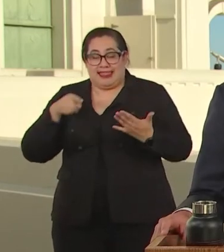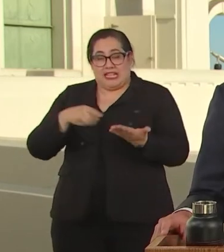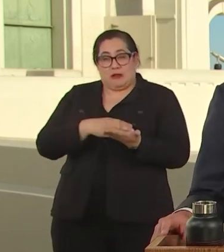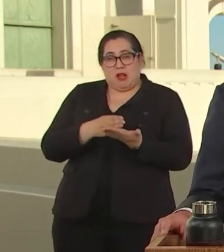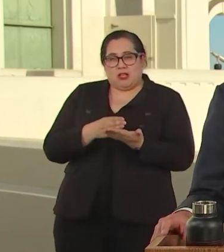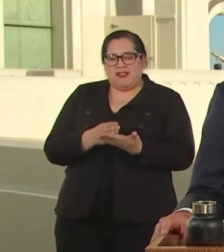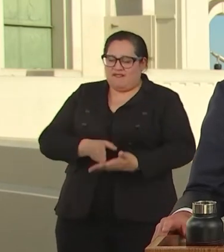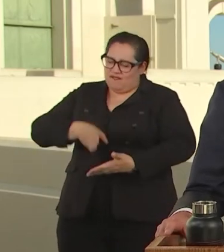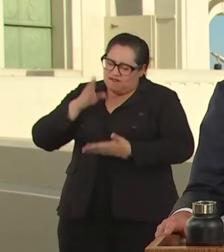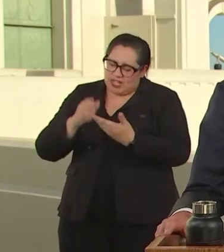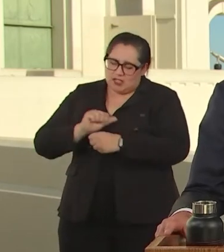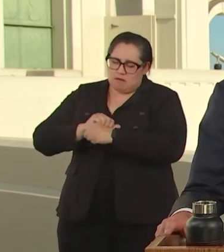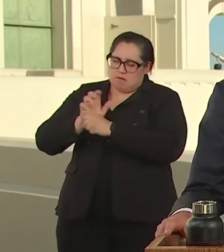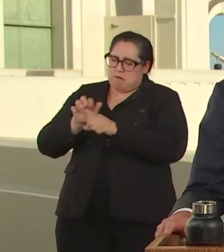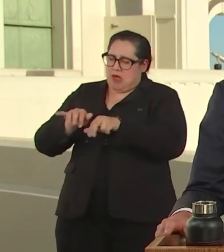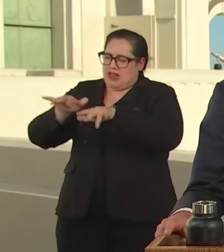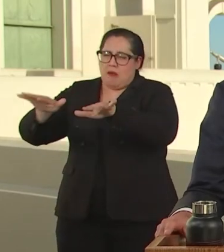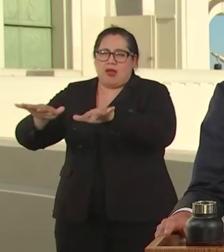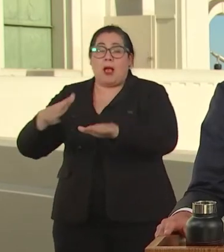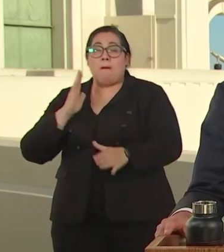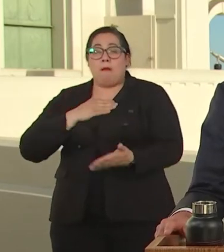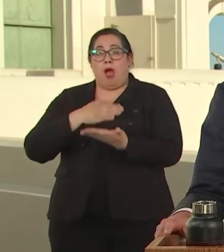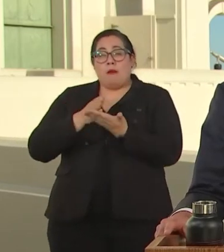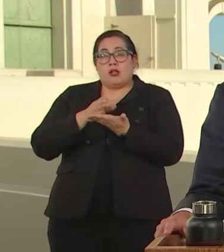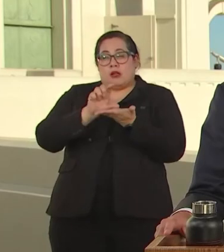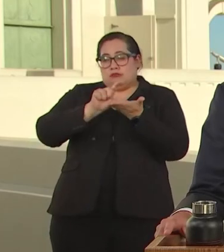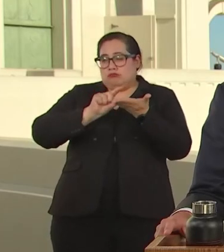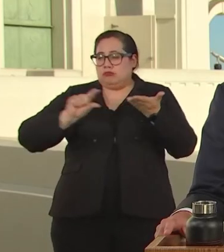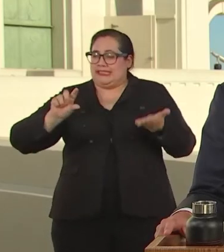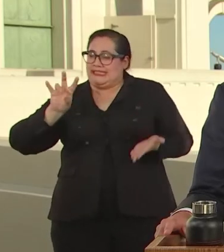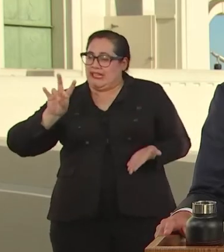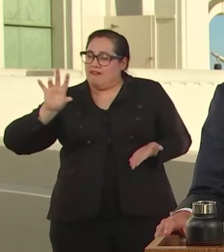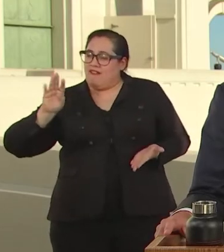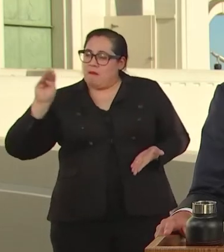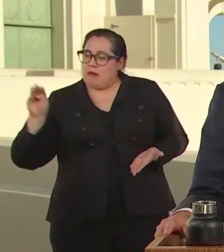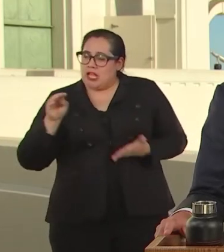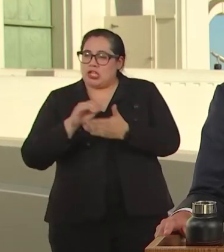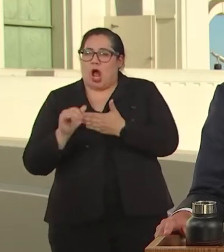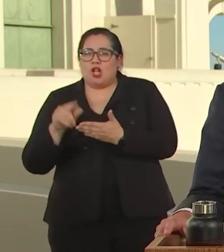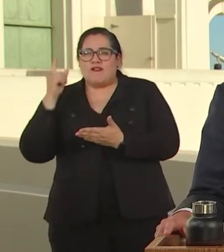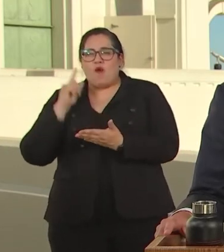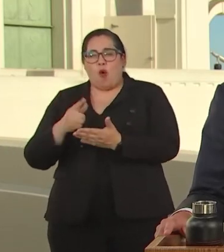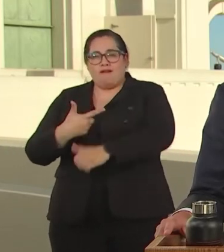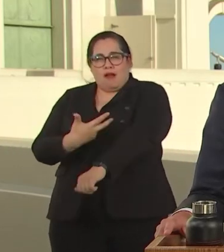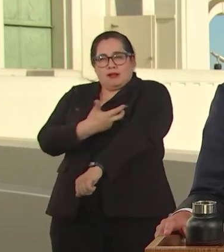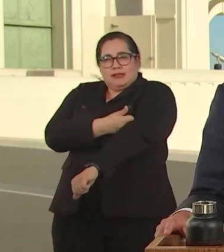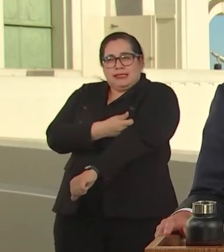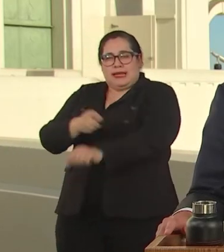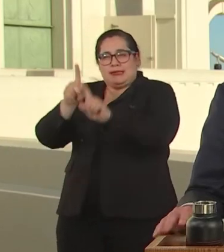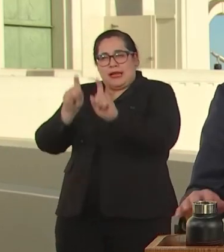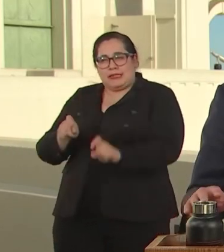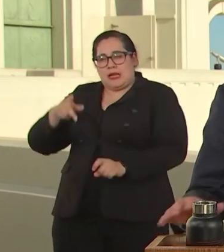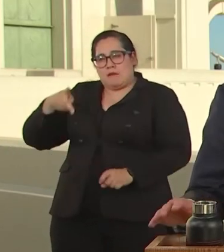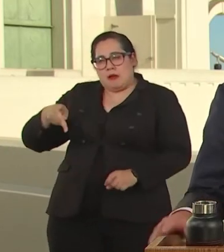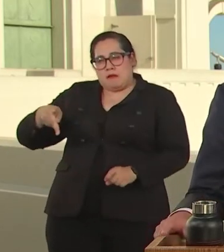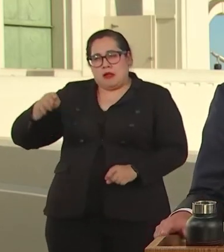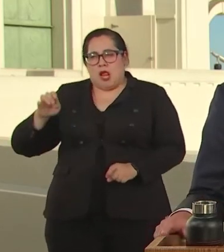THIS PANDEMIC. SETS ASIDE 75 MILLION DOLLARS TO DELIVER VACCINES AND PPE TO ALL THE PEOPLE IN OUR NEIGHBORHOODS.